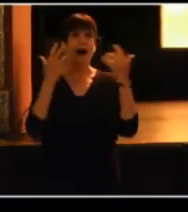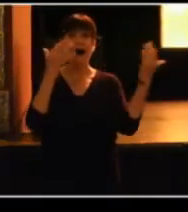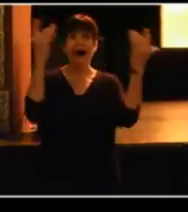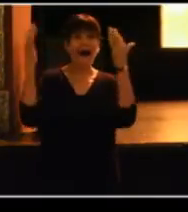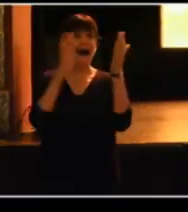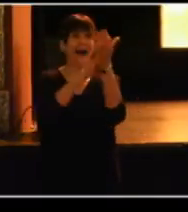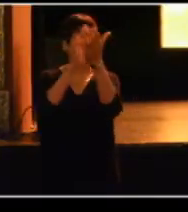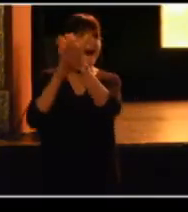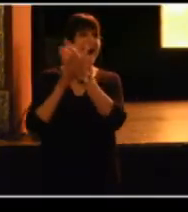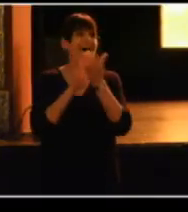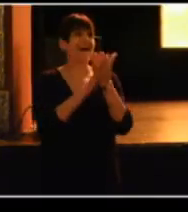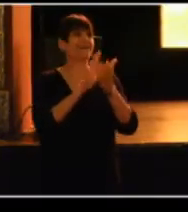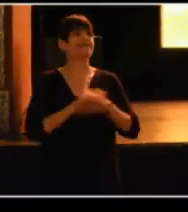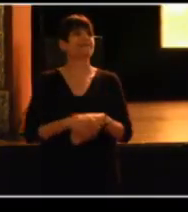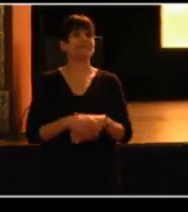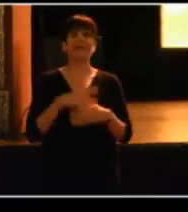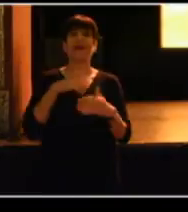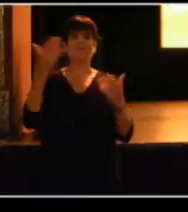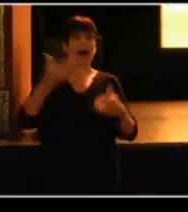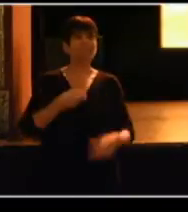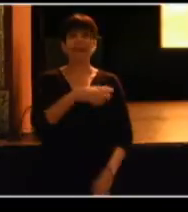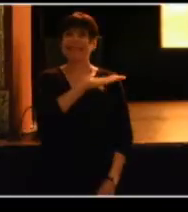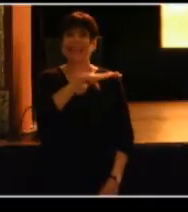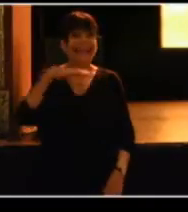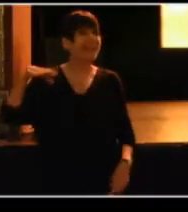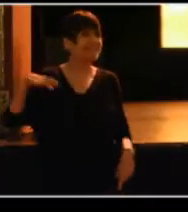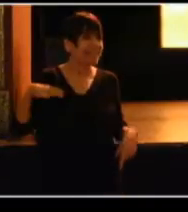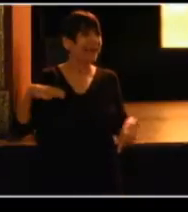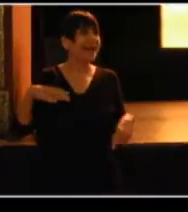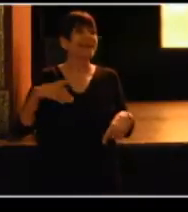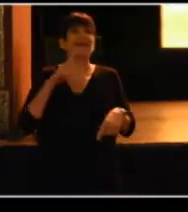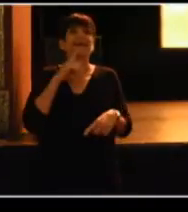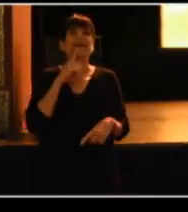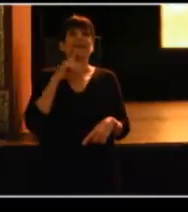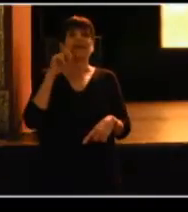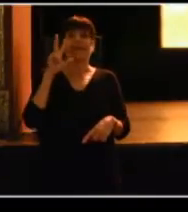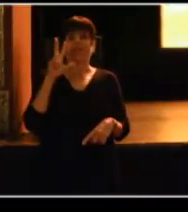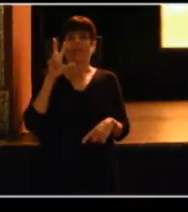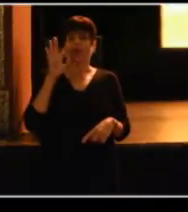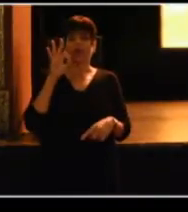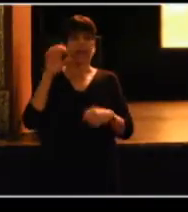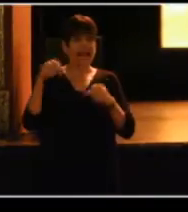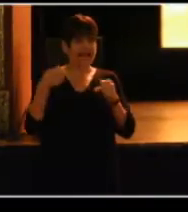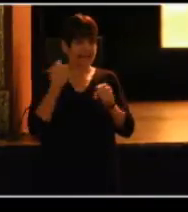And welcome to Cleveland! It's been 39 years ago,